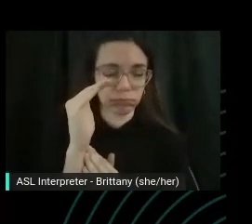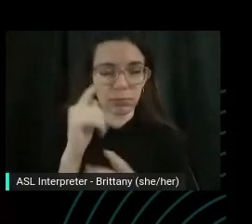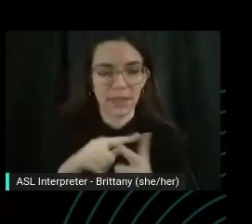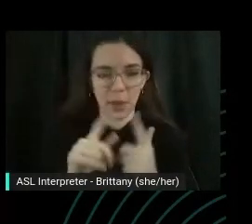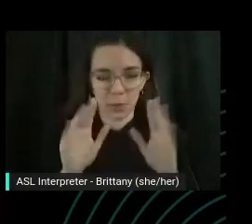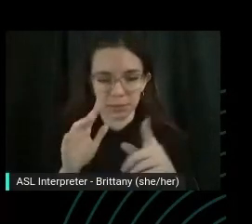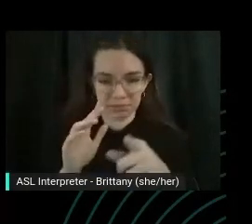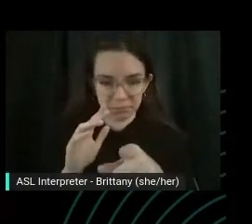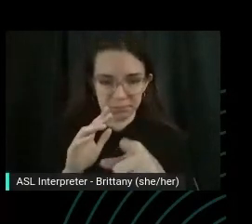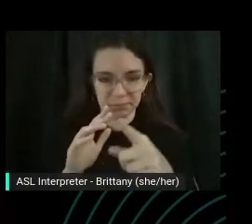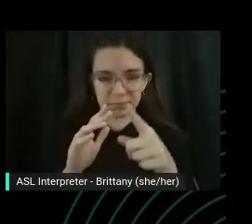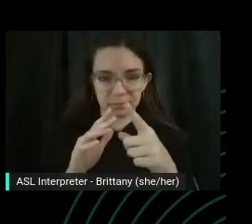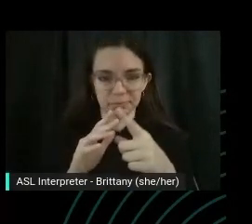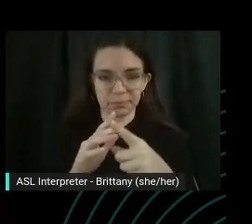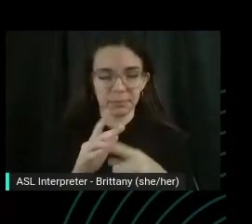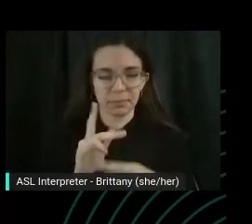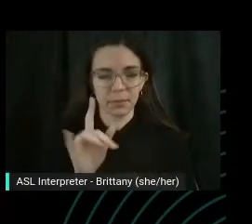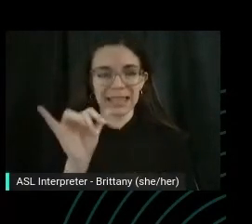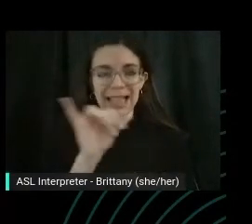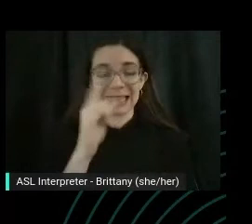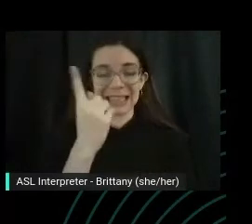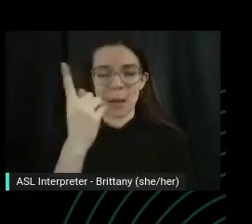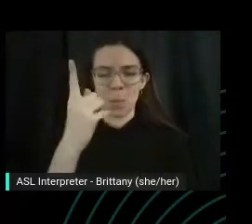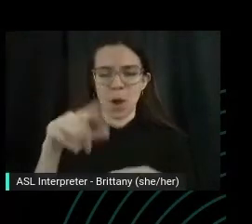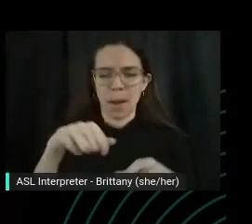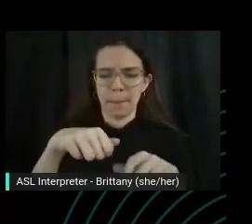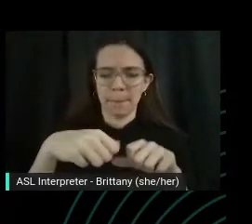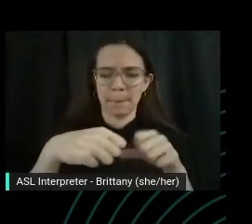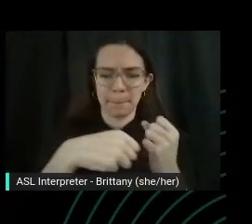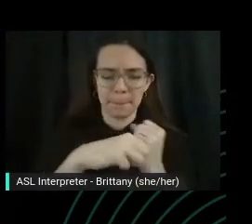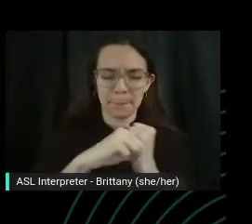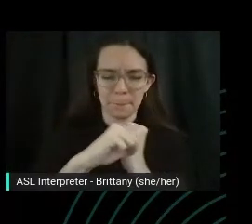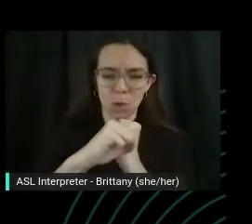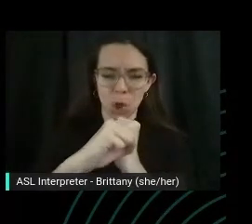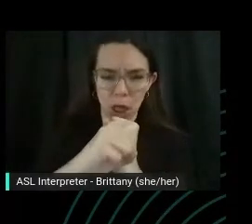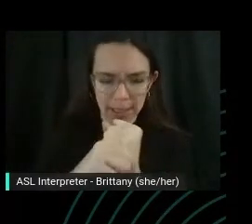Like someone was pulling behind we're pushing forward and then we'll